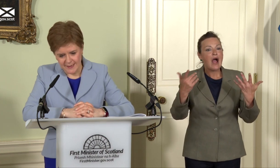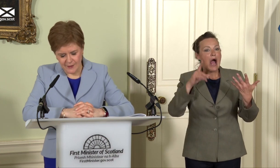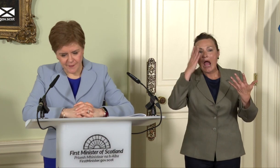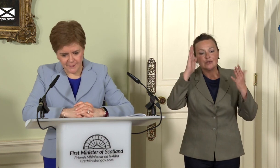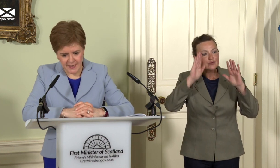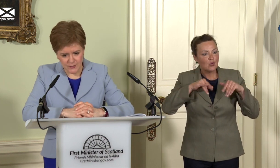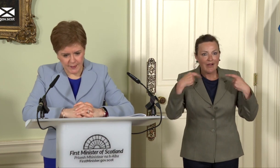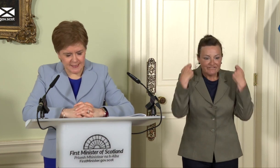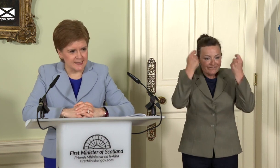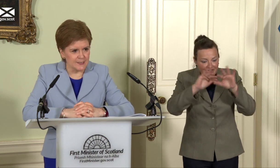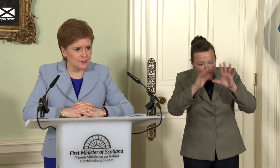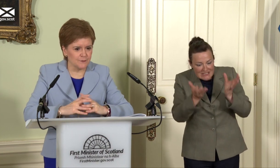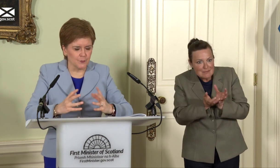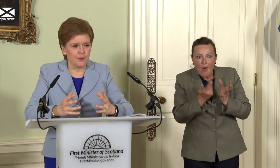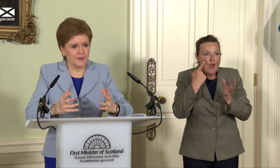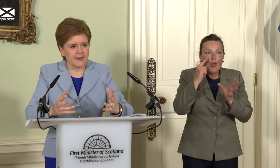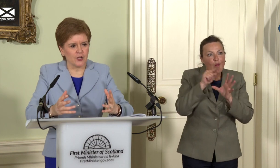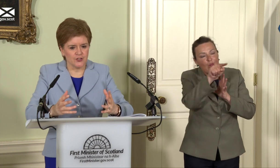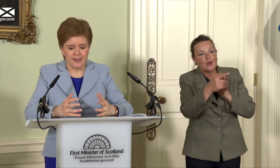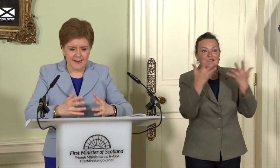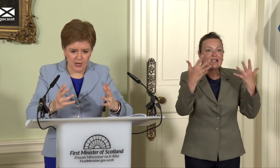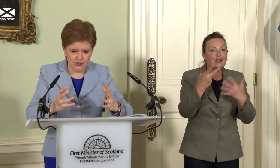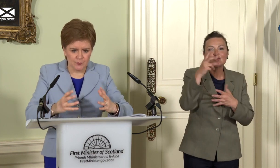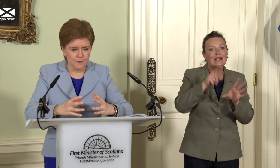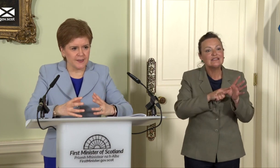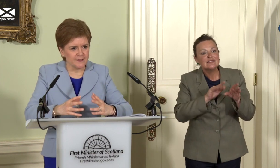you know, five, ten, 20 years from now for any country. Any country will face